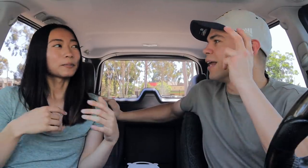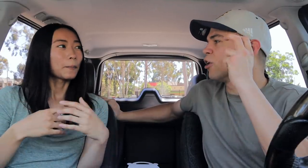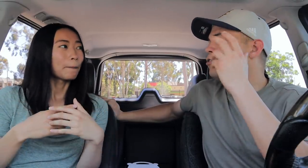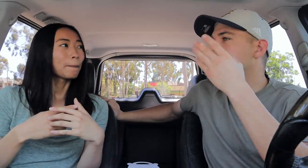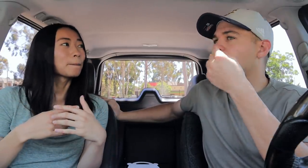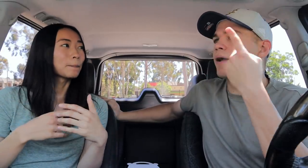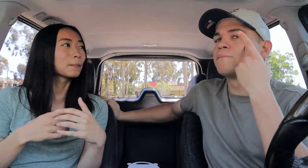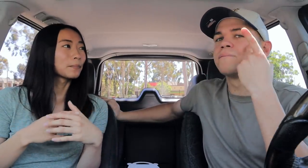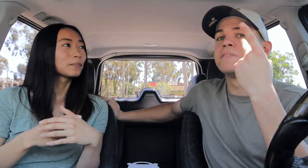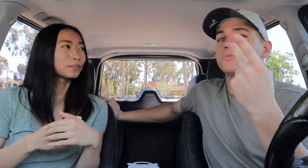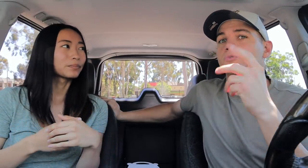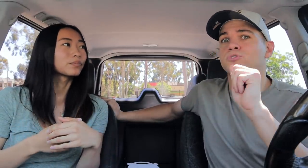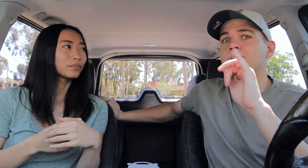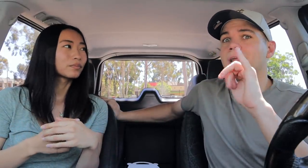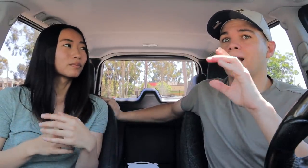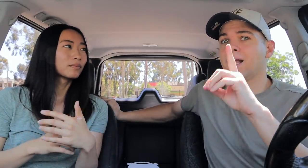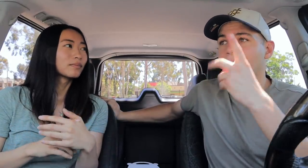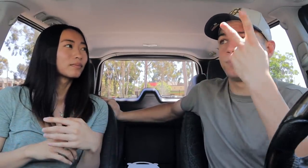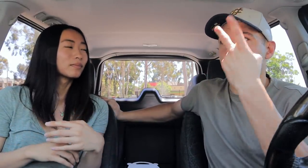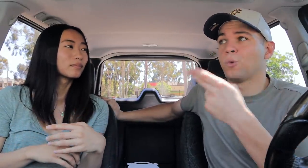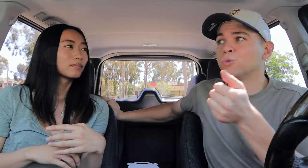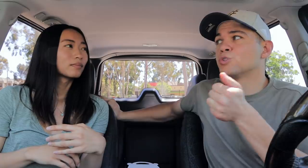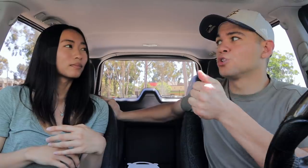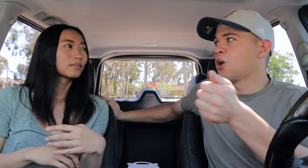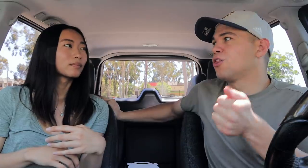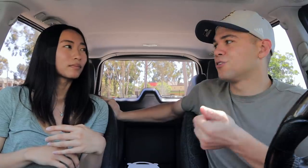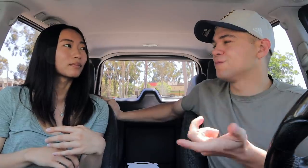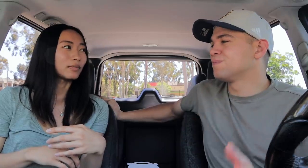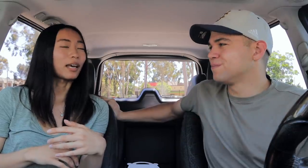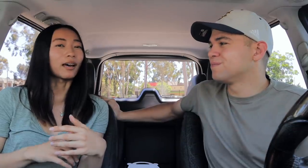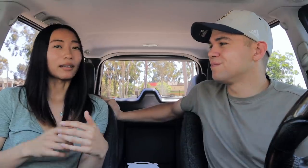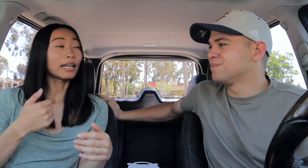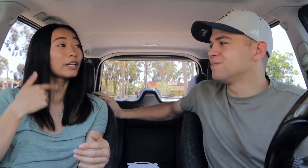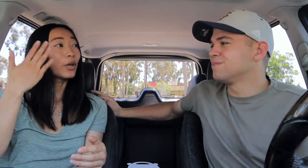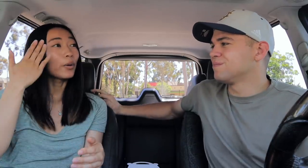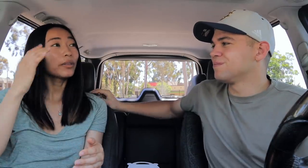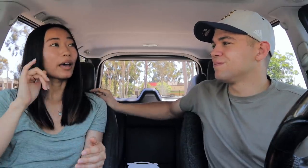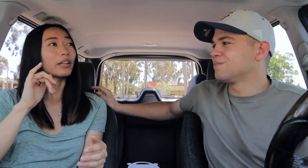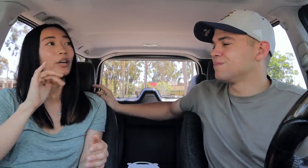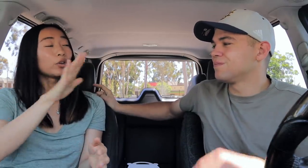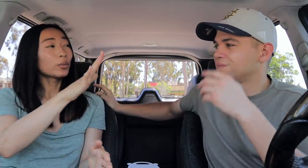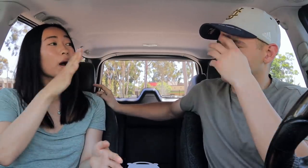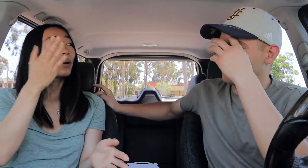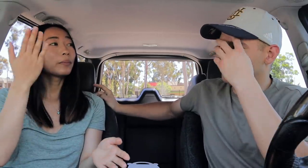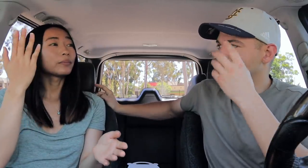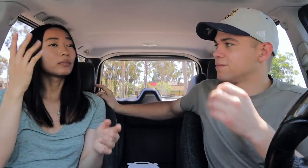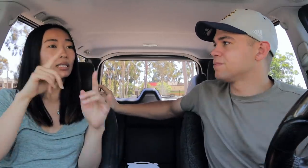Hear and visual aid both together. Yeah, and I know that your mom